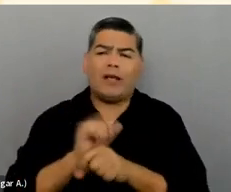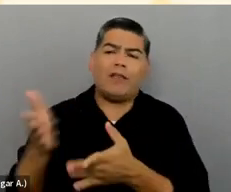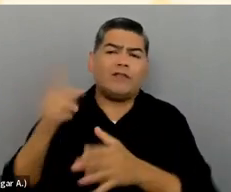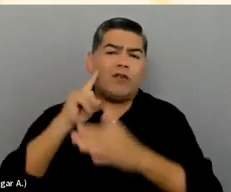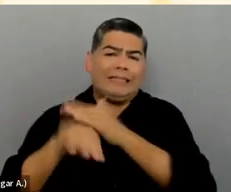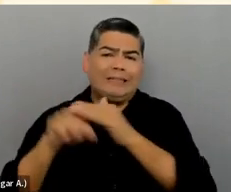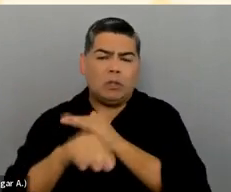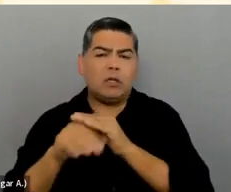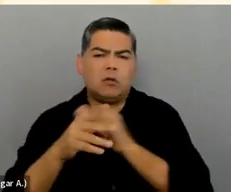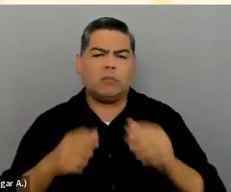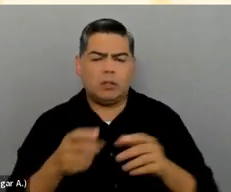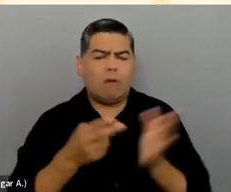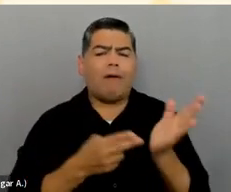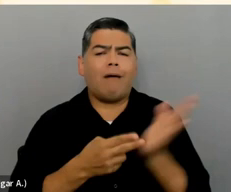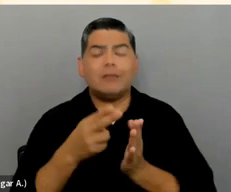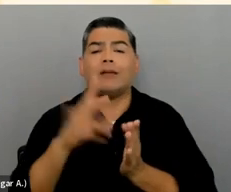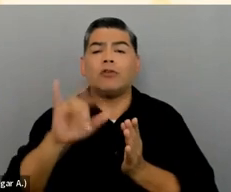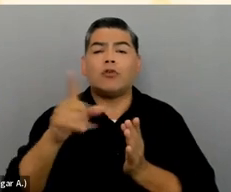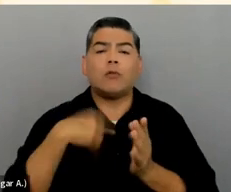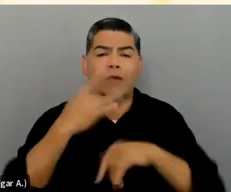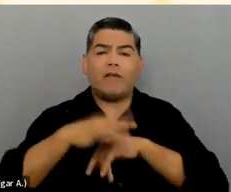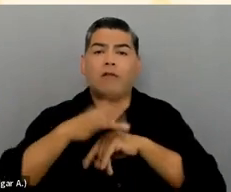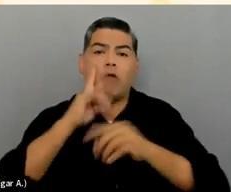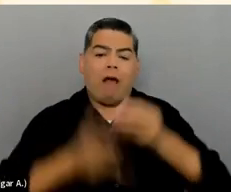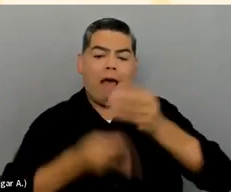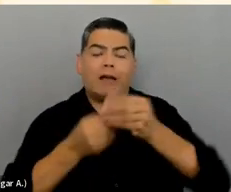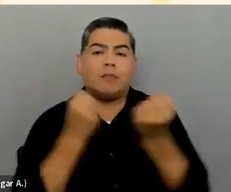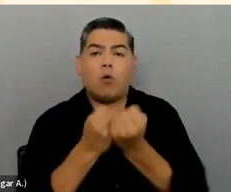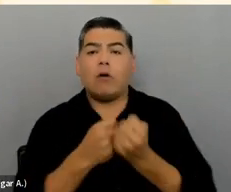And always be available to provide additional support to a user that needs it.